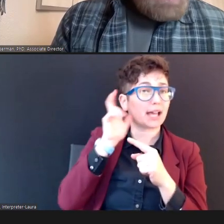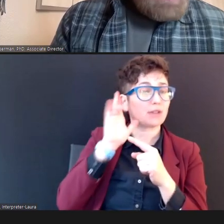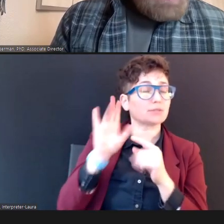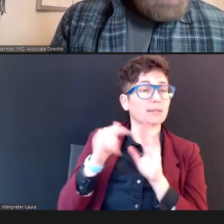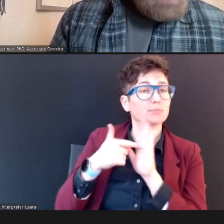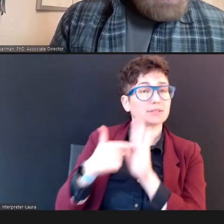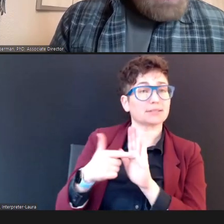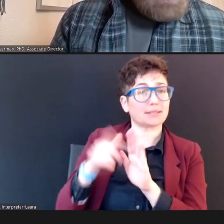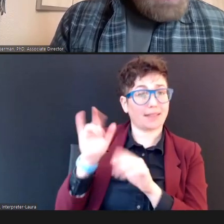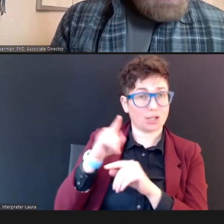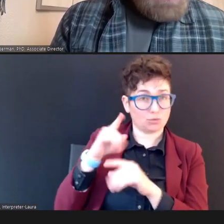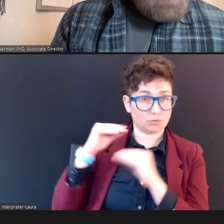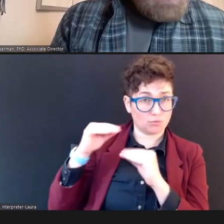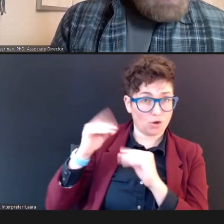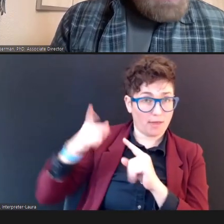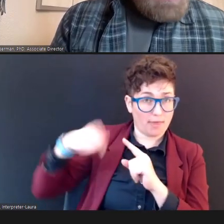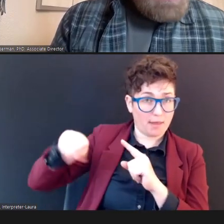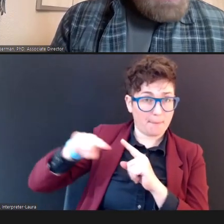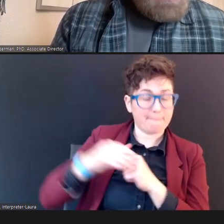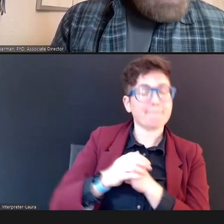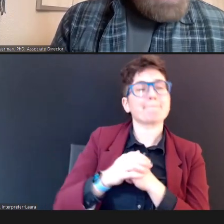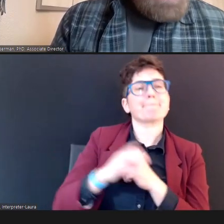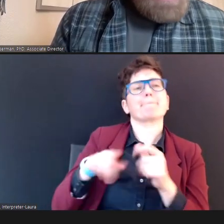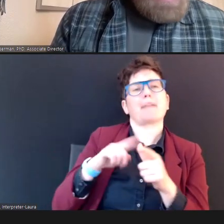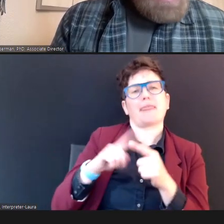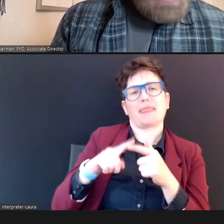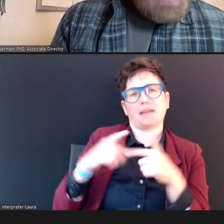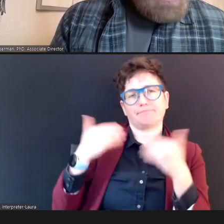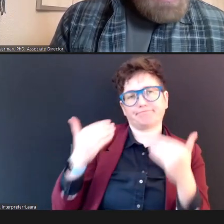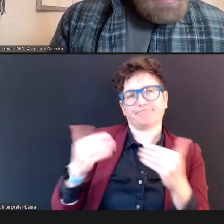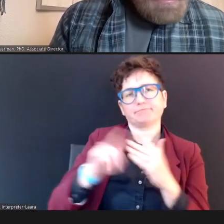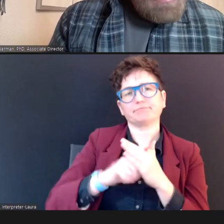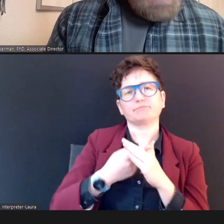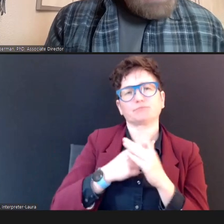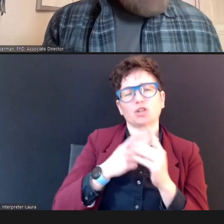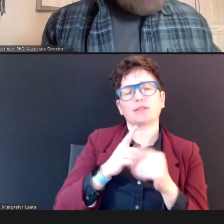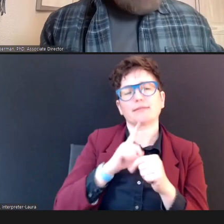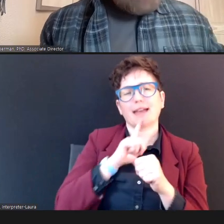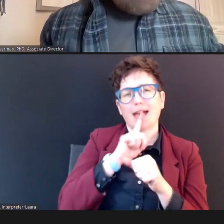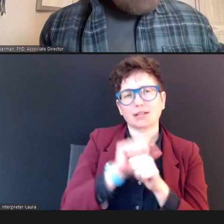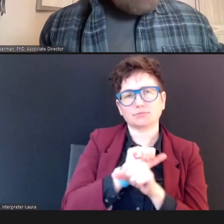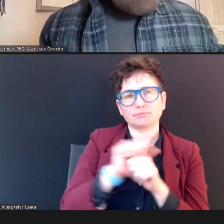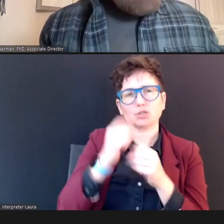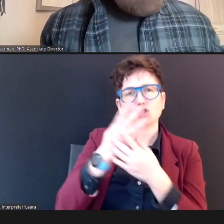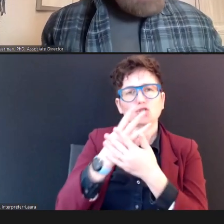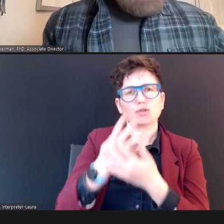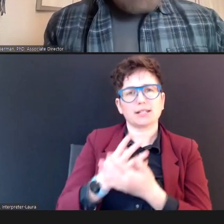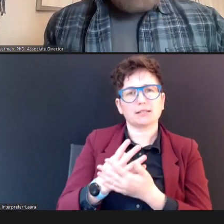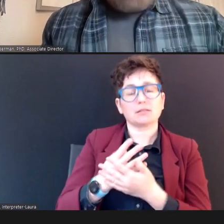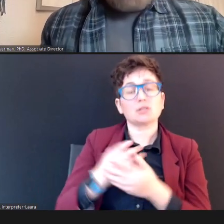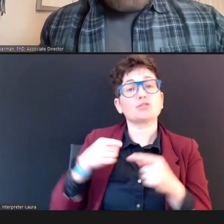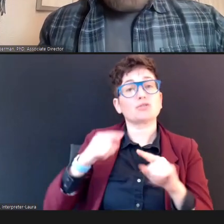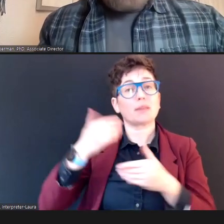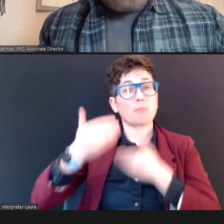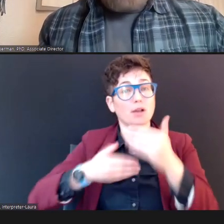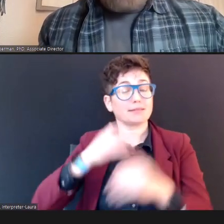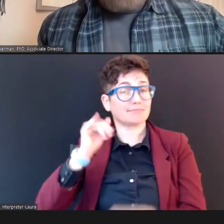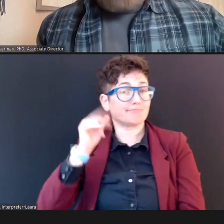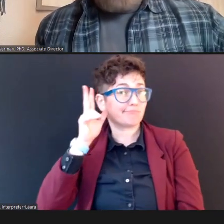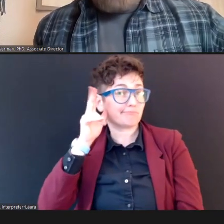the actual Screening. So during the screening process: This listen-and-respond game is repeated, at least twice, at three